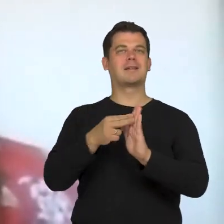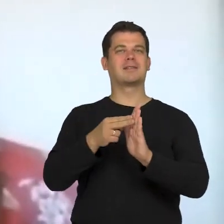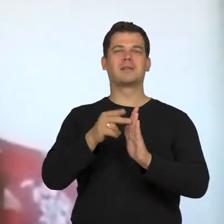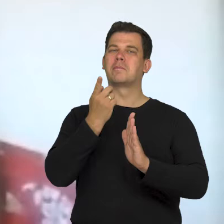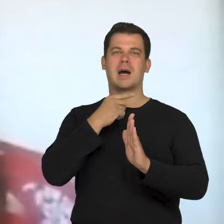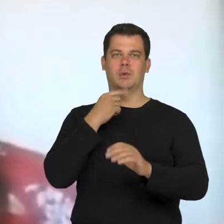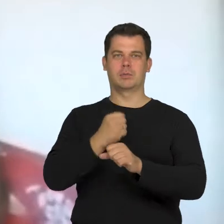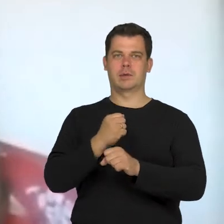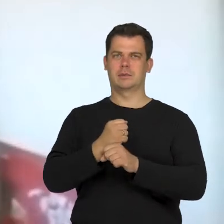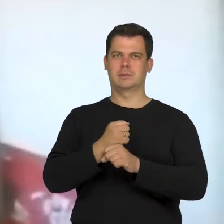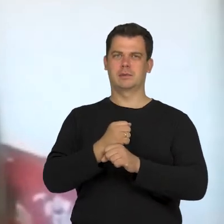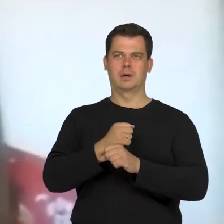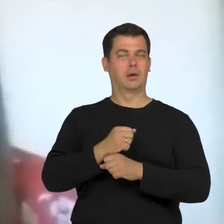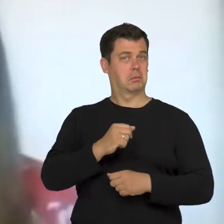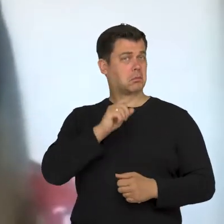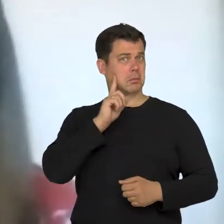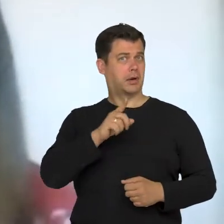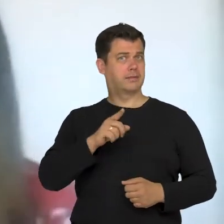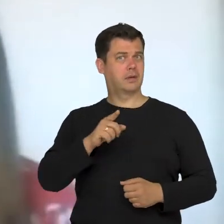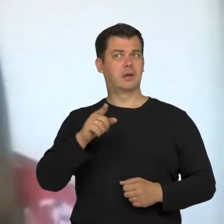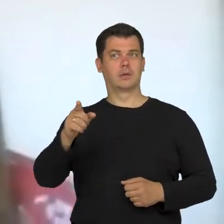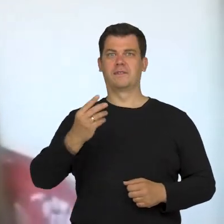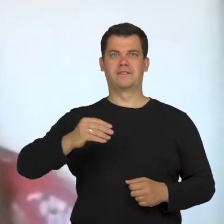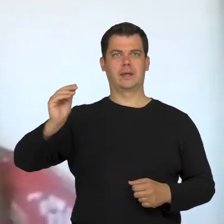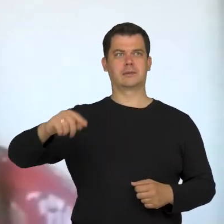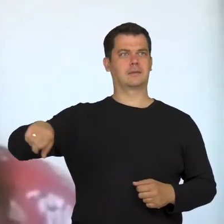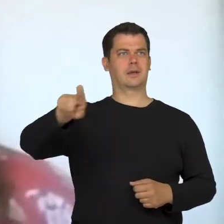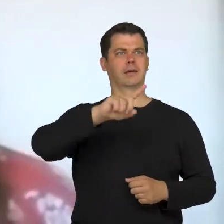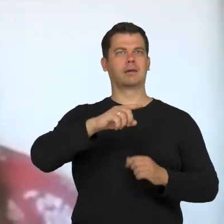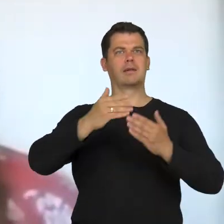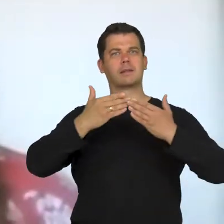And this is what we see in the theatre. In most of the mainstream plays